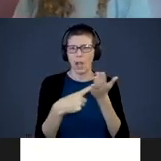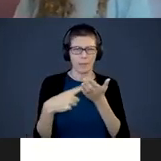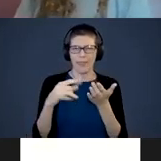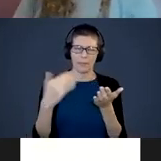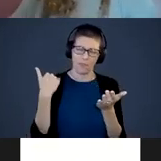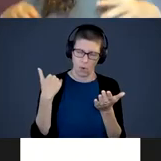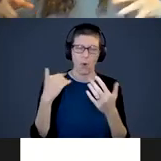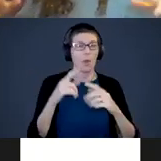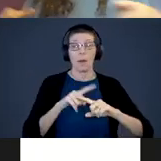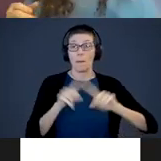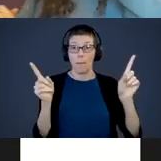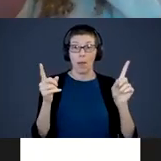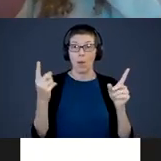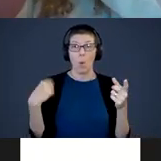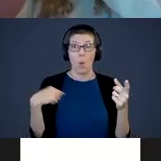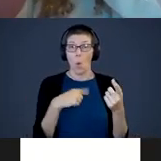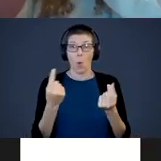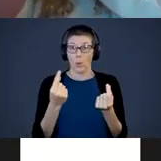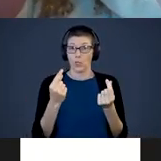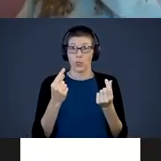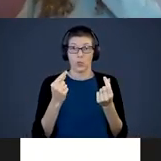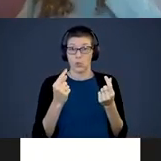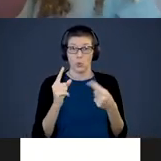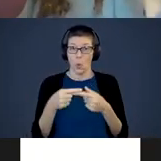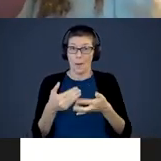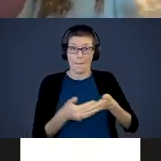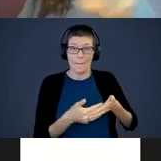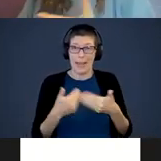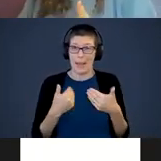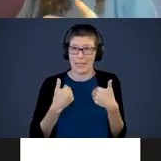What we do early on in our babies’ lives are really going to build that foundation